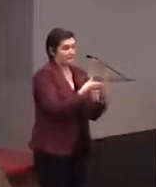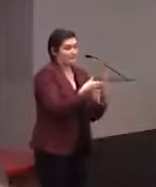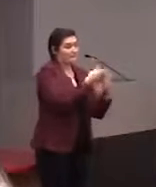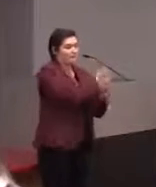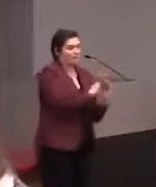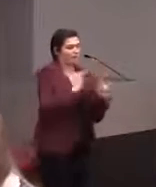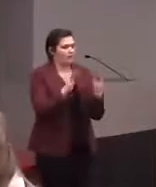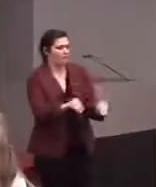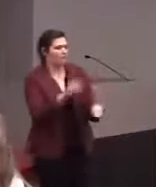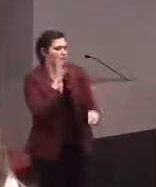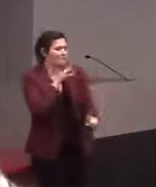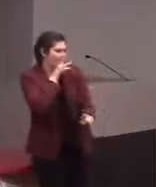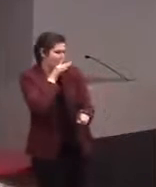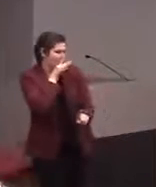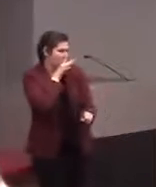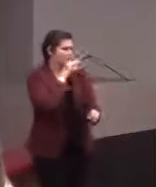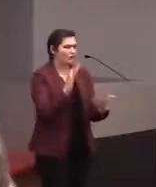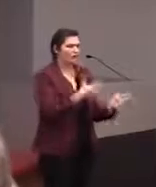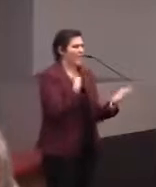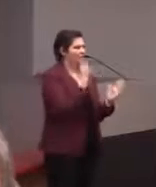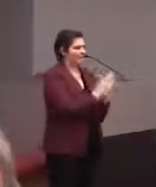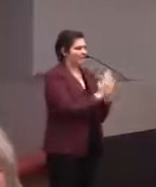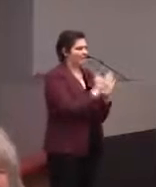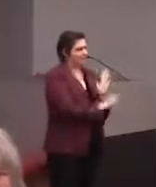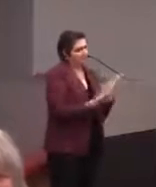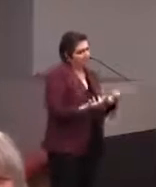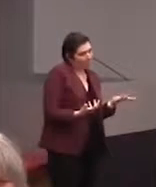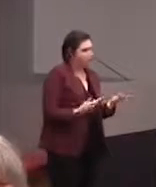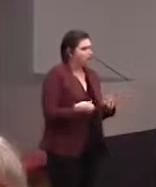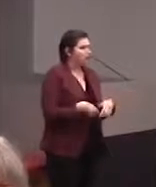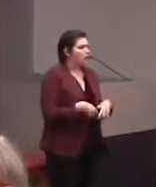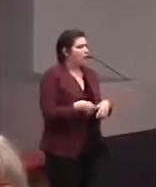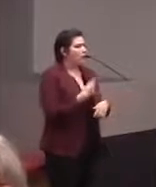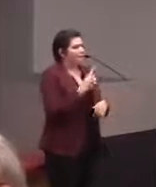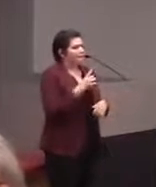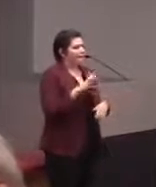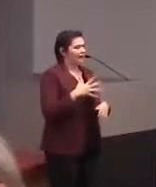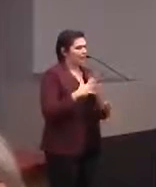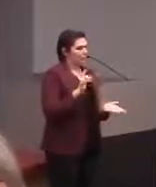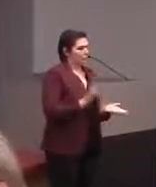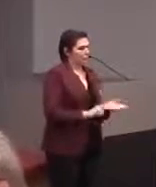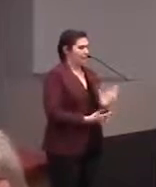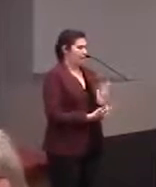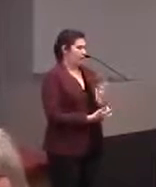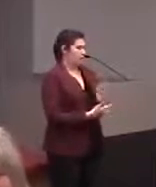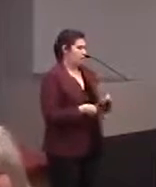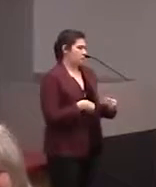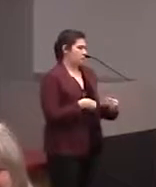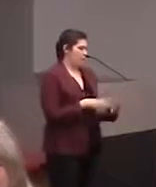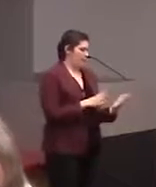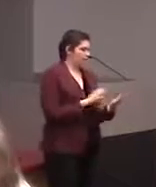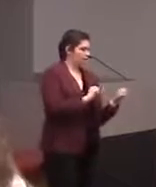so one low-tech way would be to have the script,